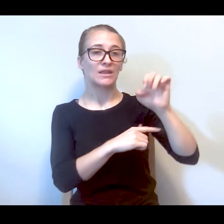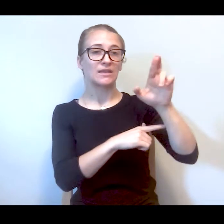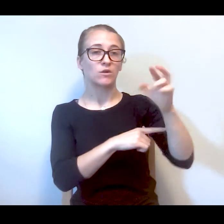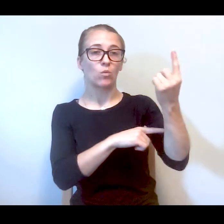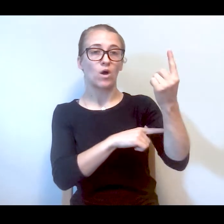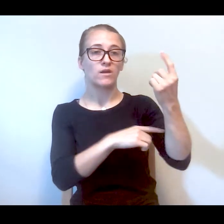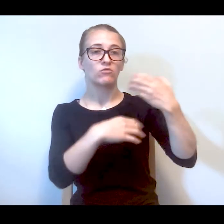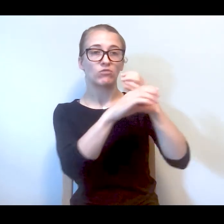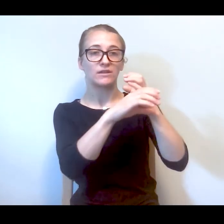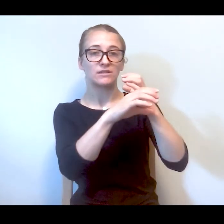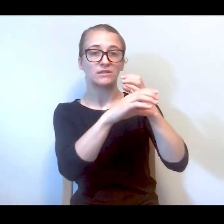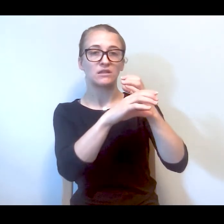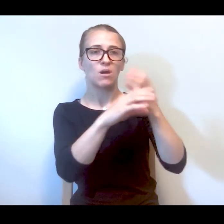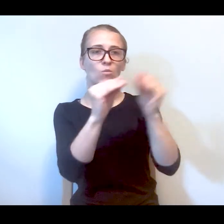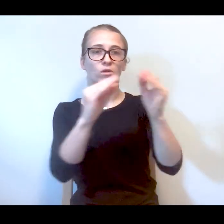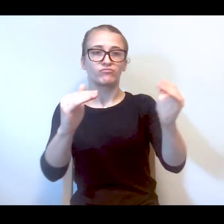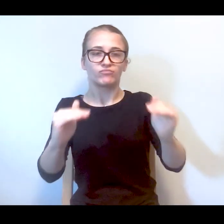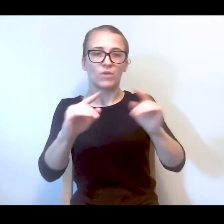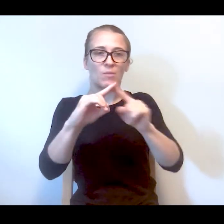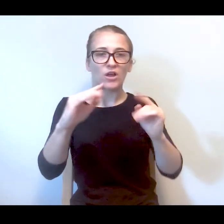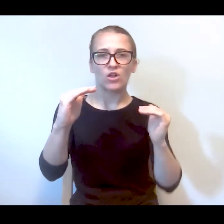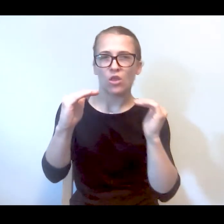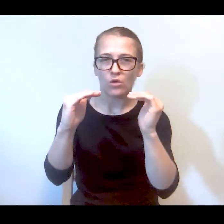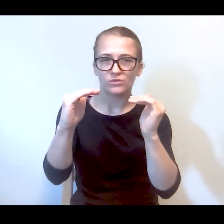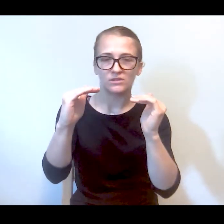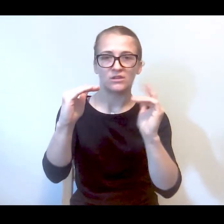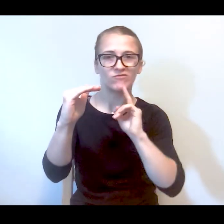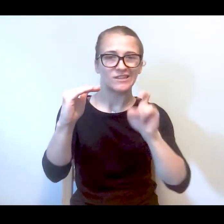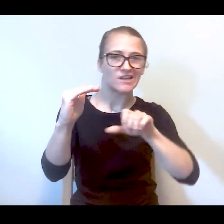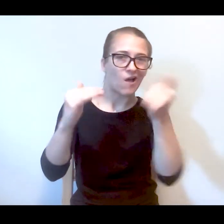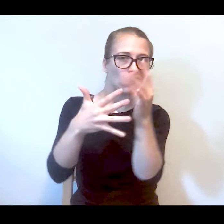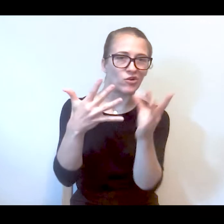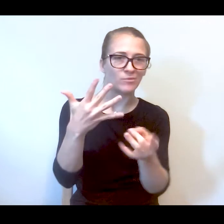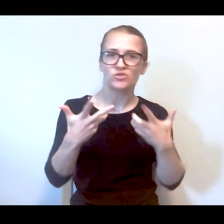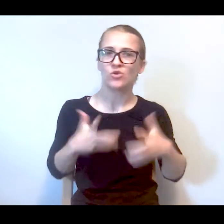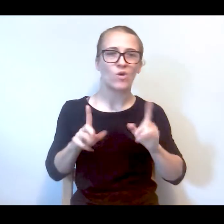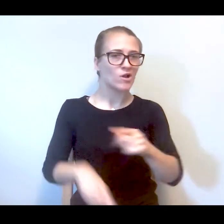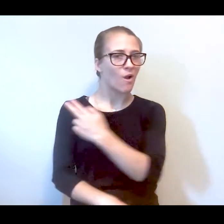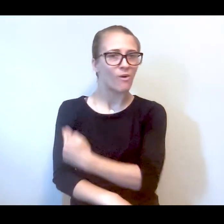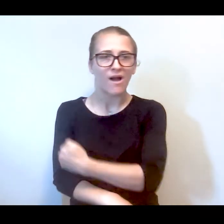of tier one crisis but you're almost there. You need an alternative because you don't want to go to